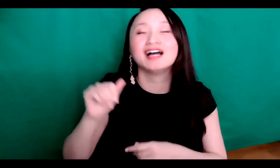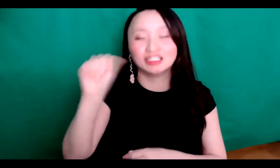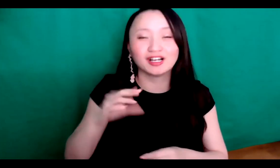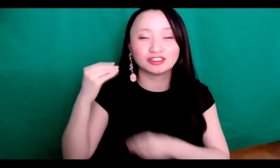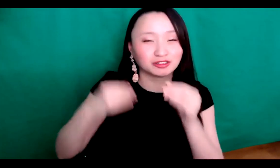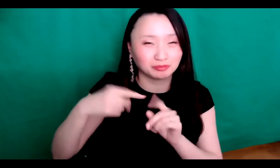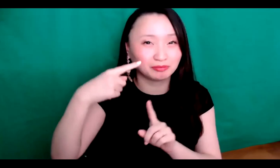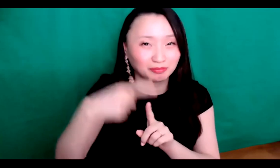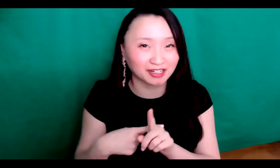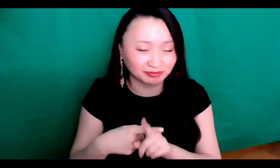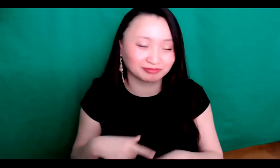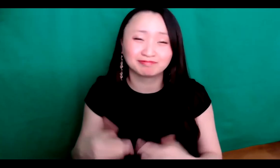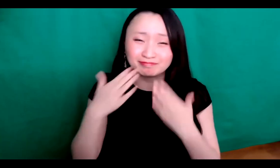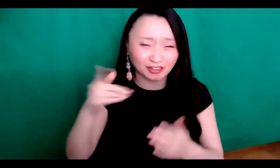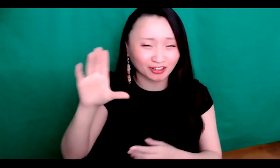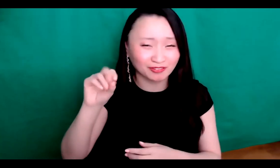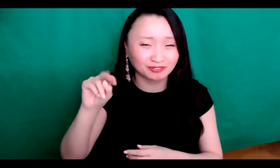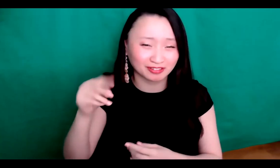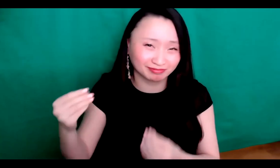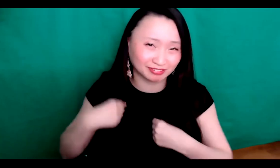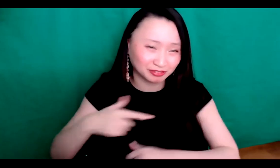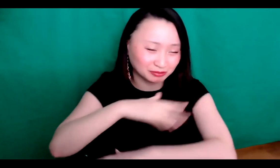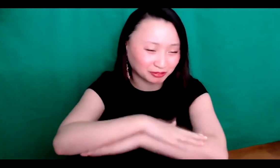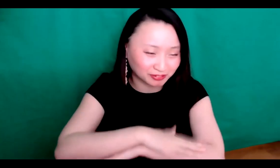and we're honoring Asian American Heritage Month.